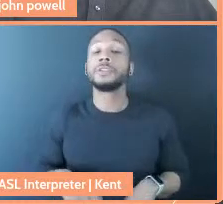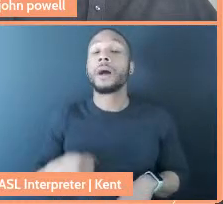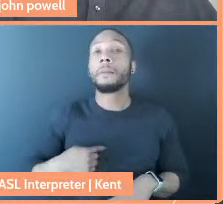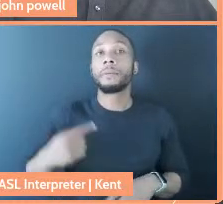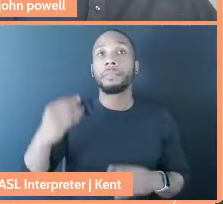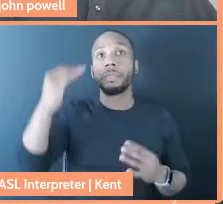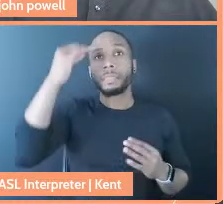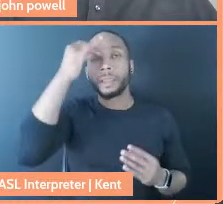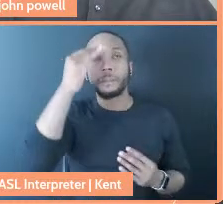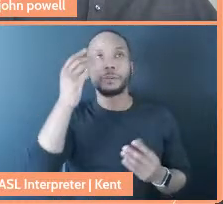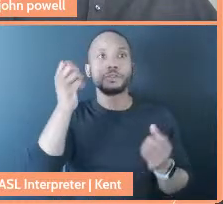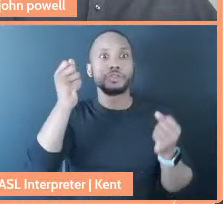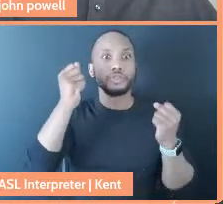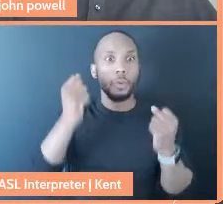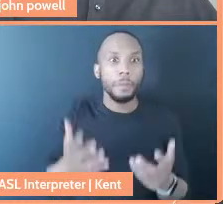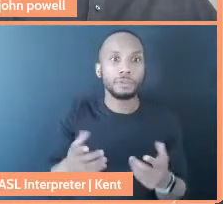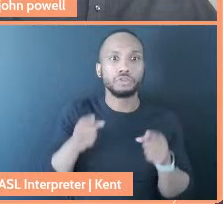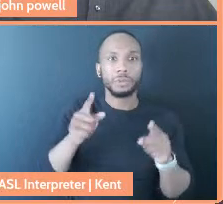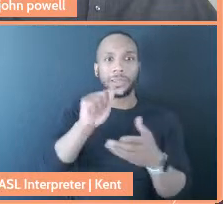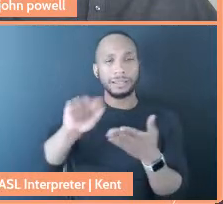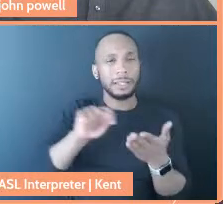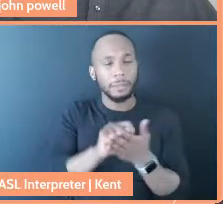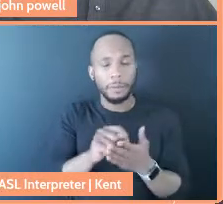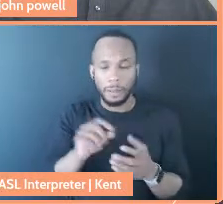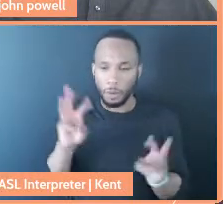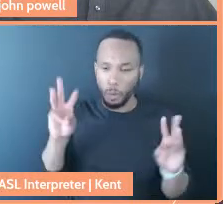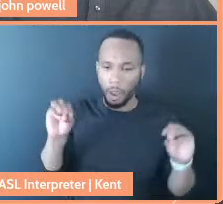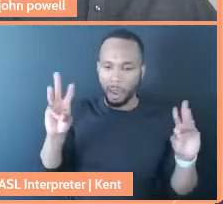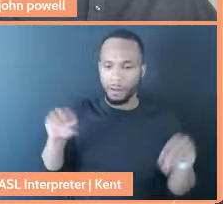So much of that time I was like, "Wow, I've never had relationships like this where I